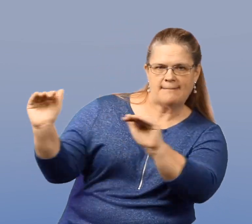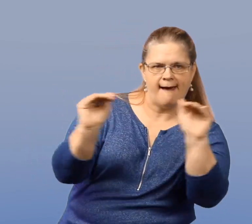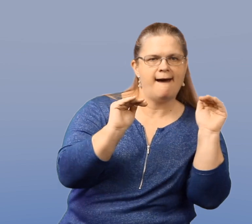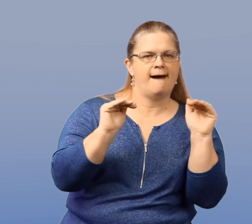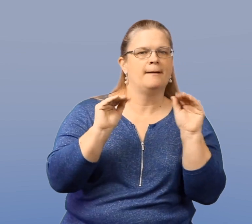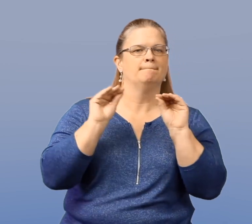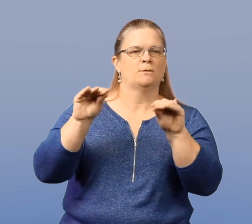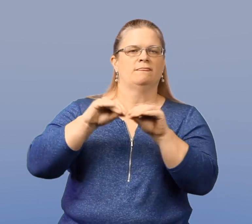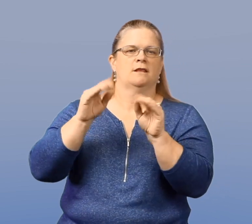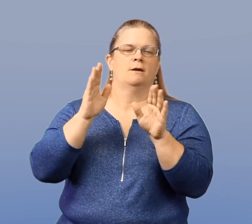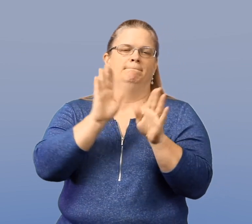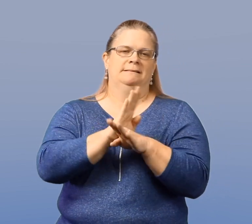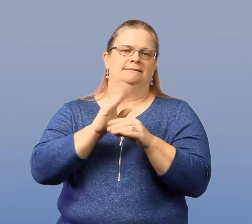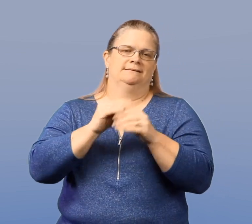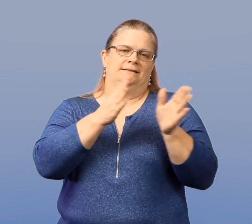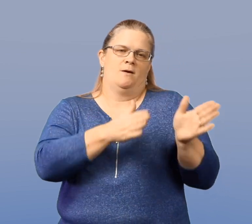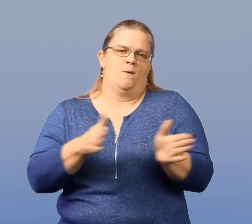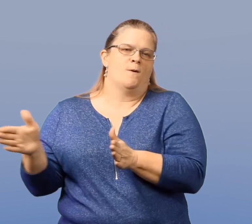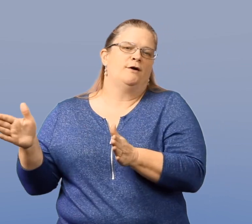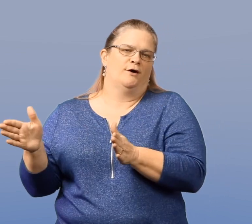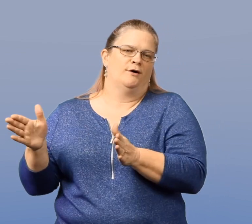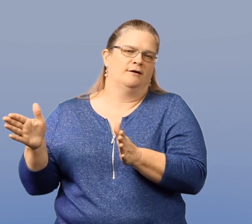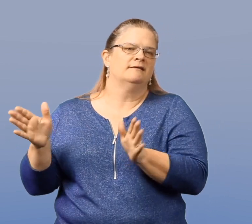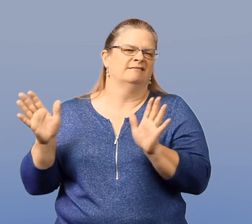They're able to say their goodbyes and put their affairs in order.